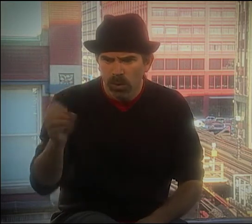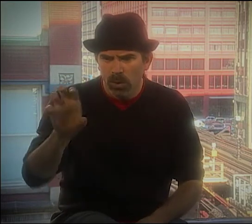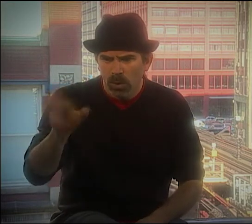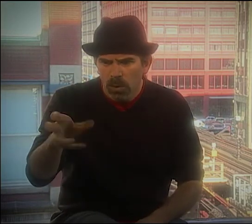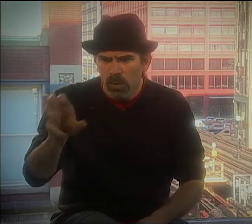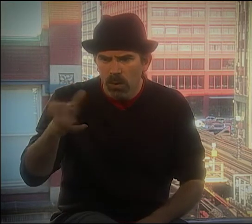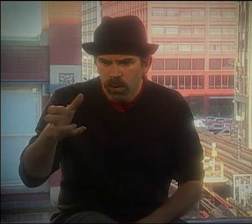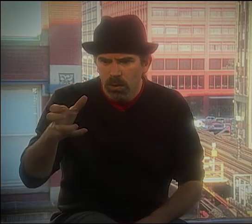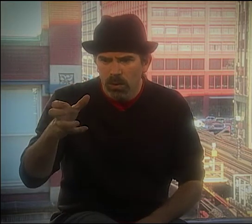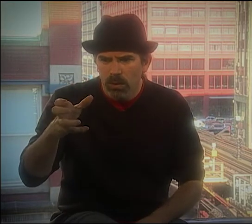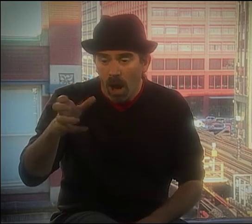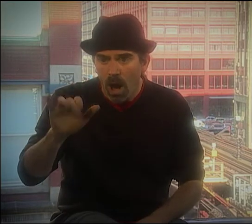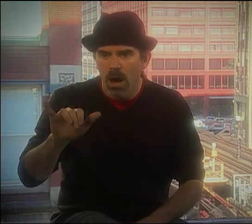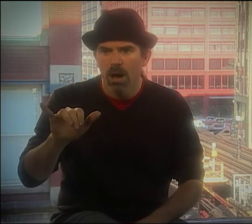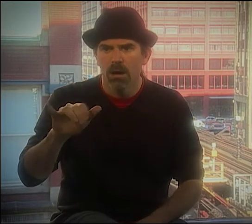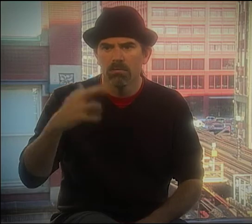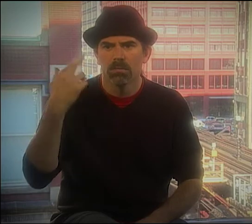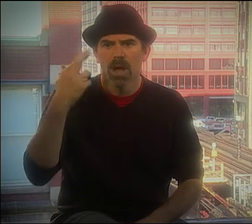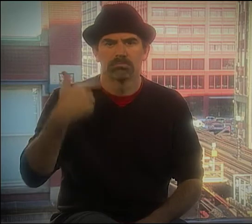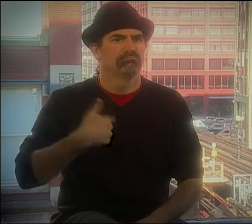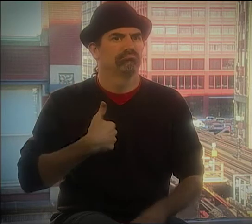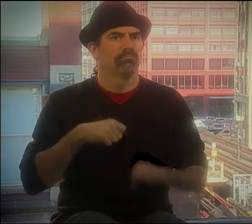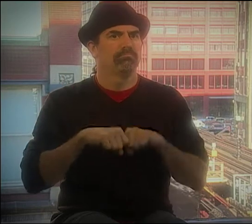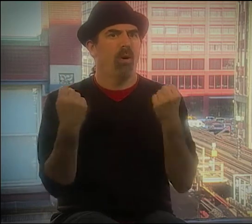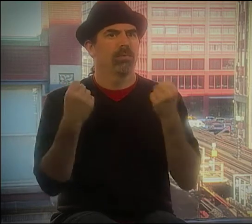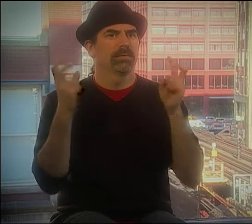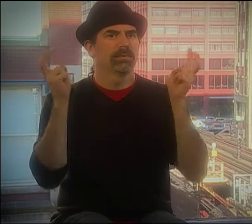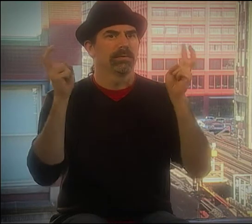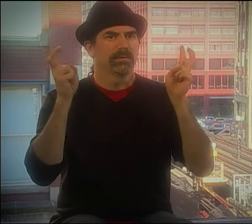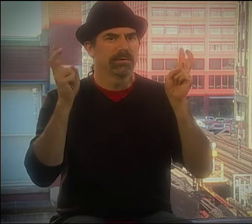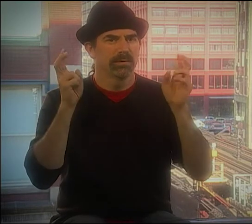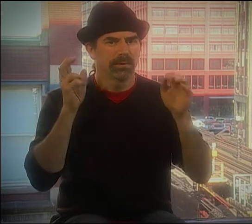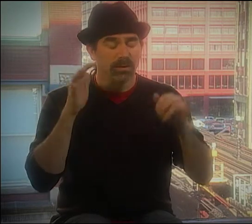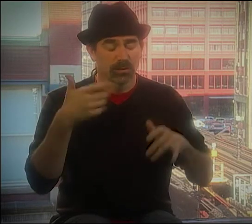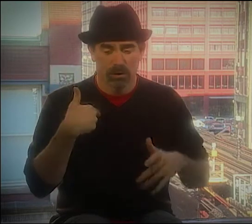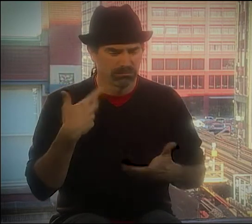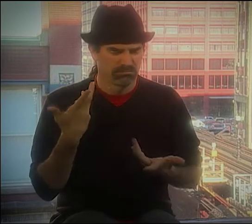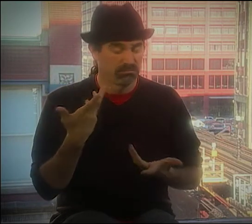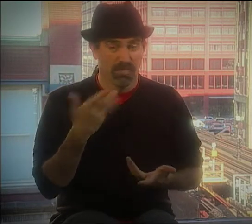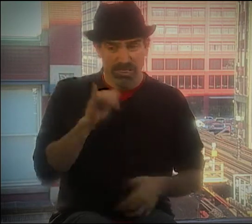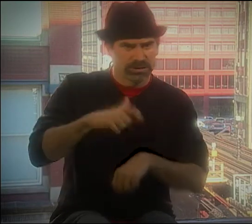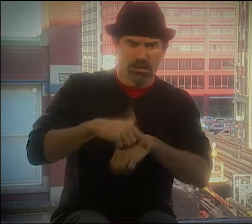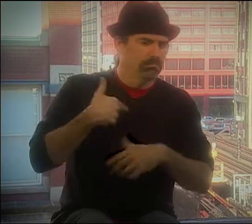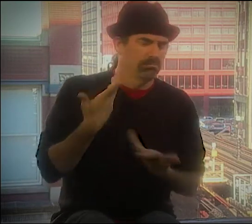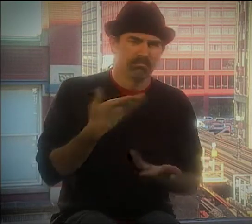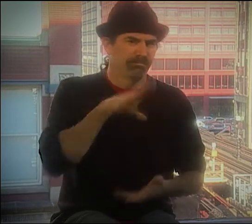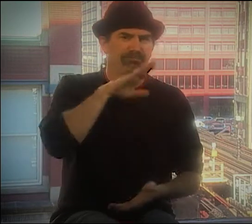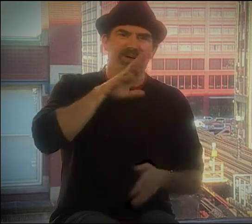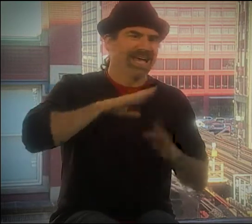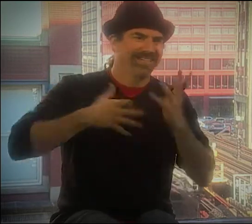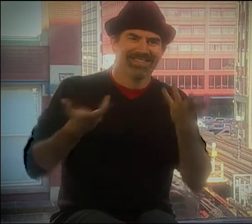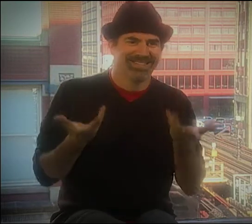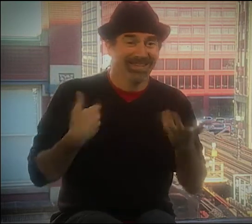AND THERE WASN'T ANY SOUND. AND I REALIZED I'M THE ONE WHO'S "BROKEN."